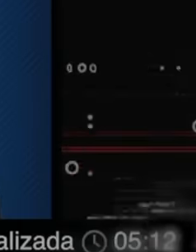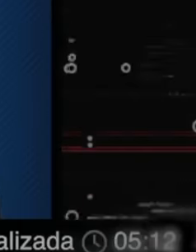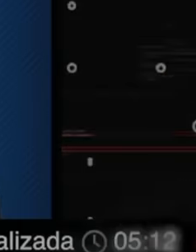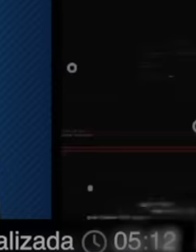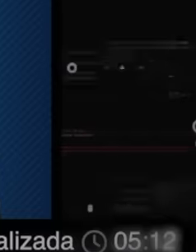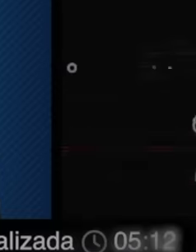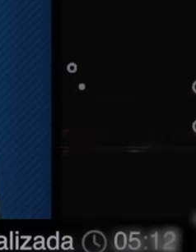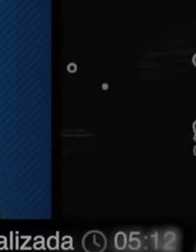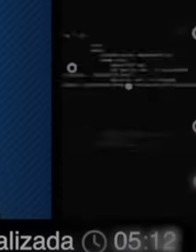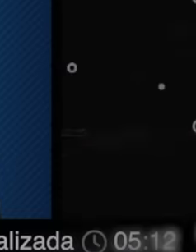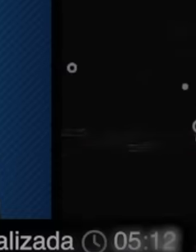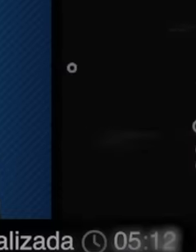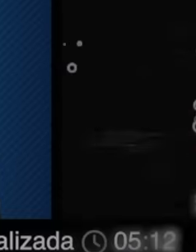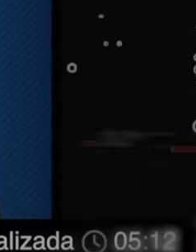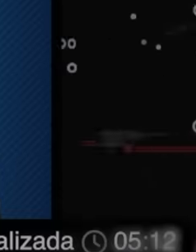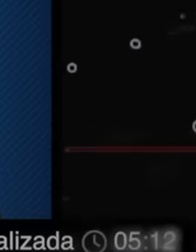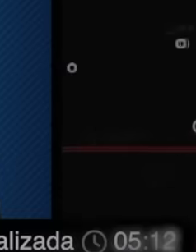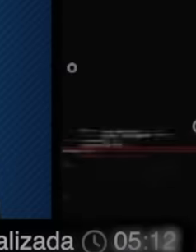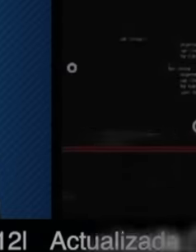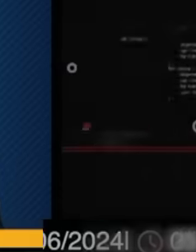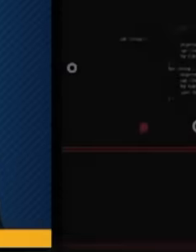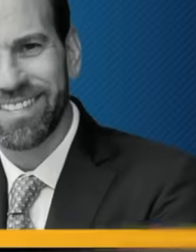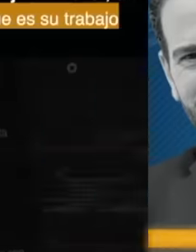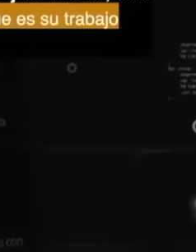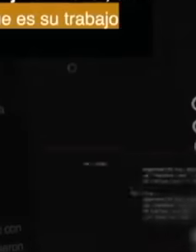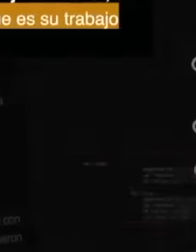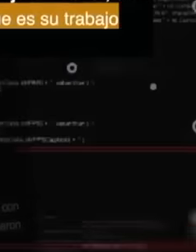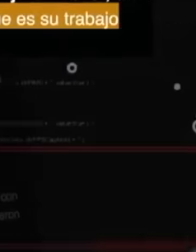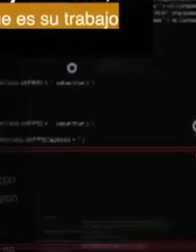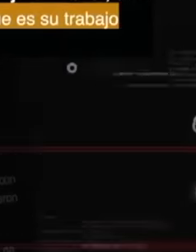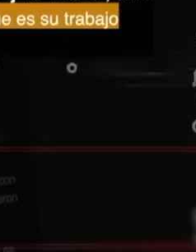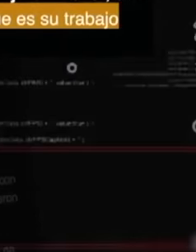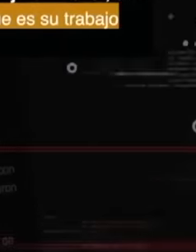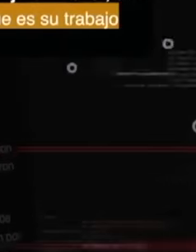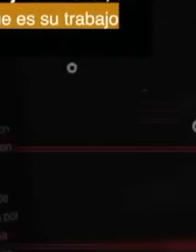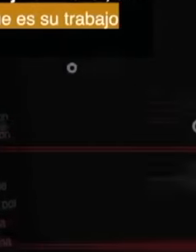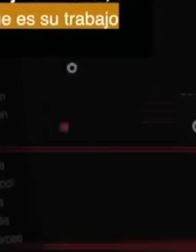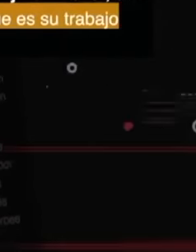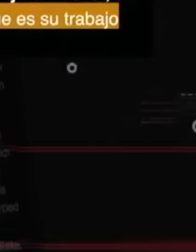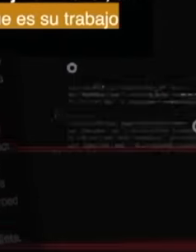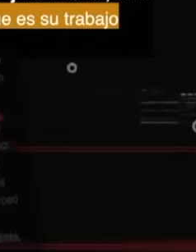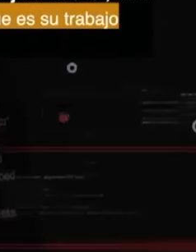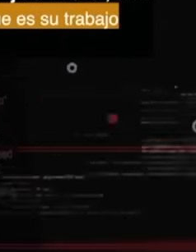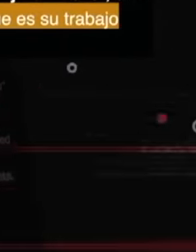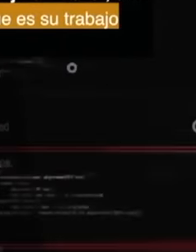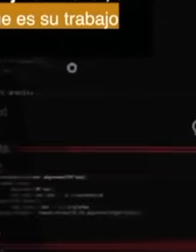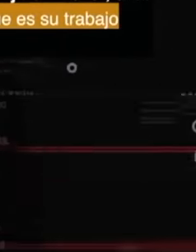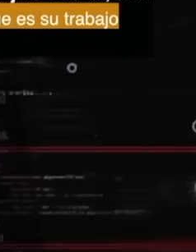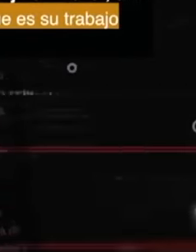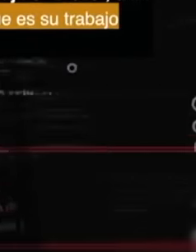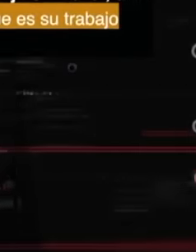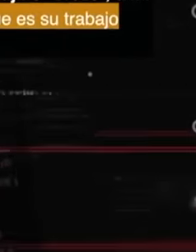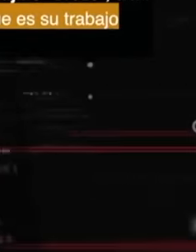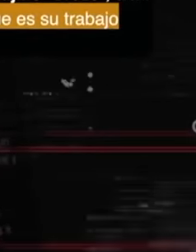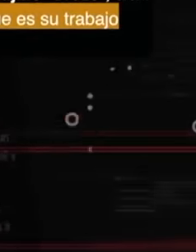falsely quotes President López Obrador when he assured that perhaps Pablo Gómez, head of the UIF, carried out the